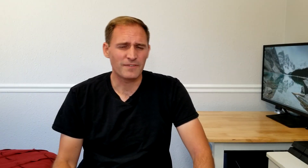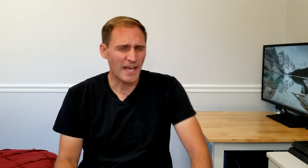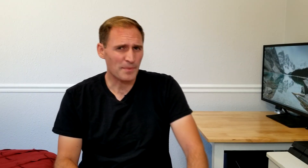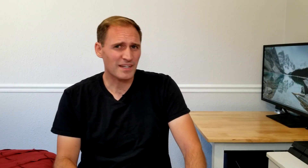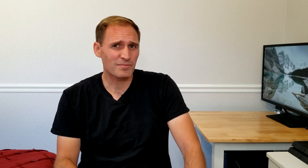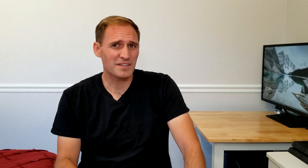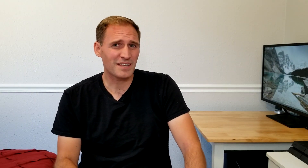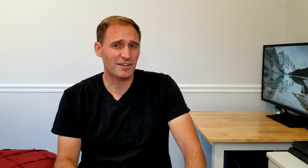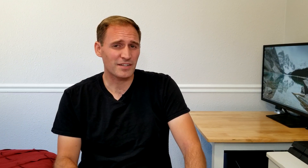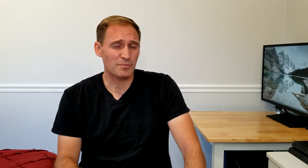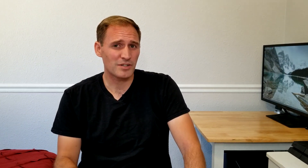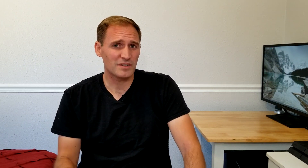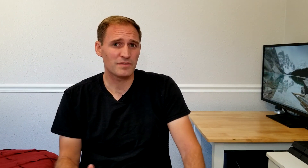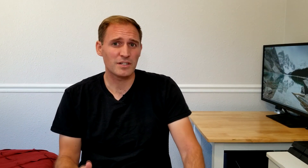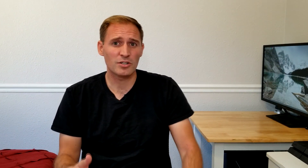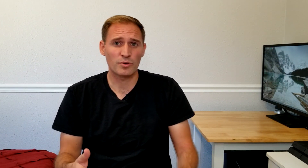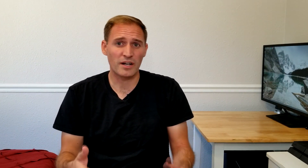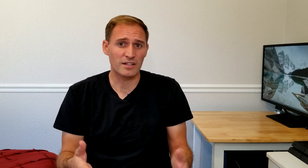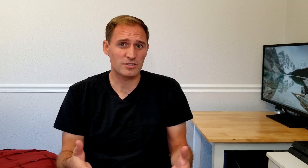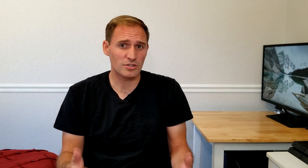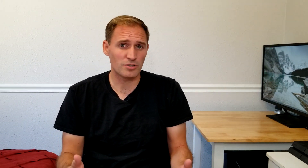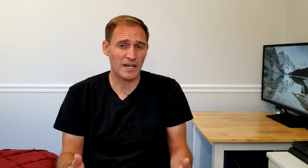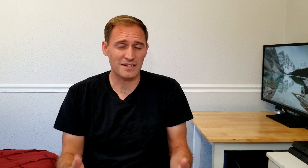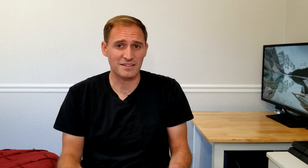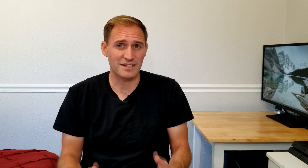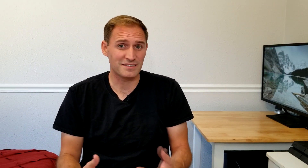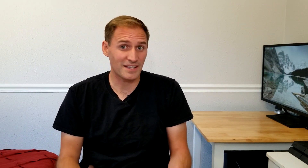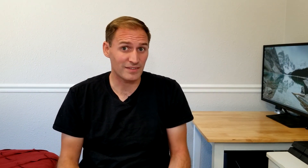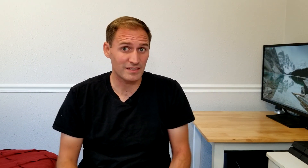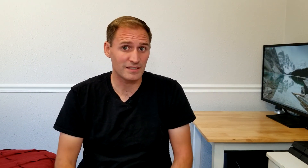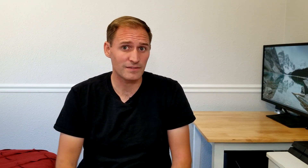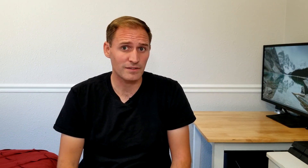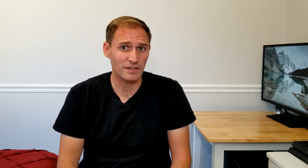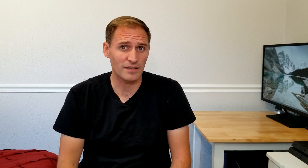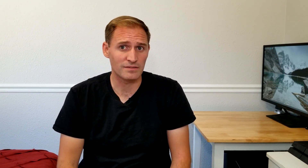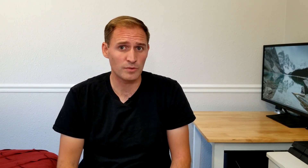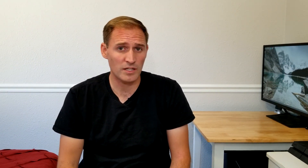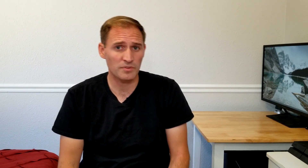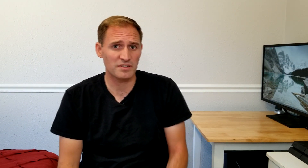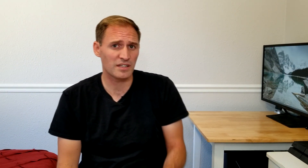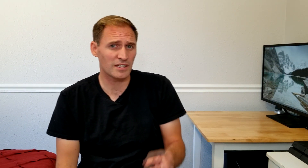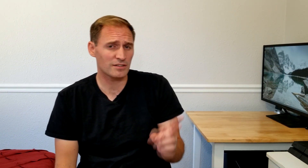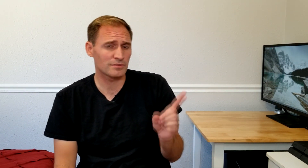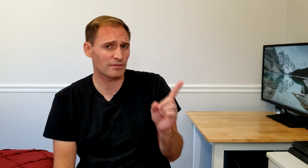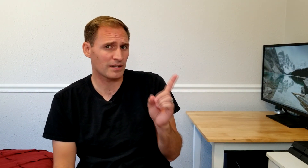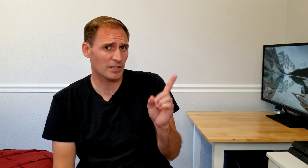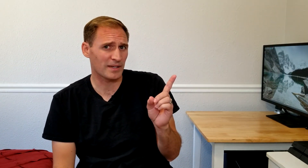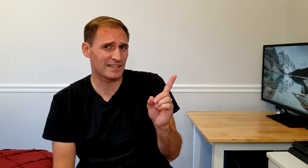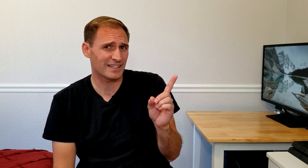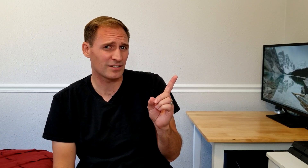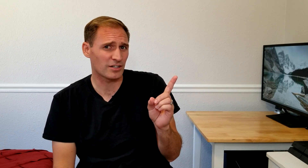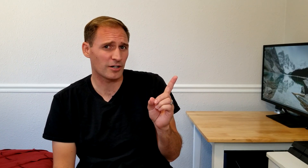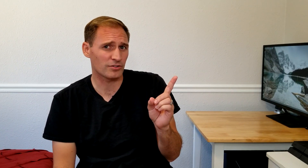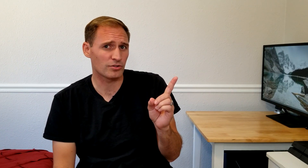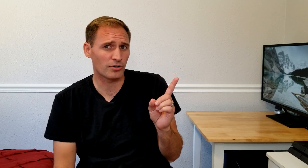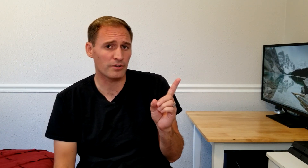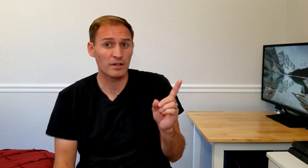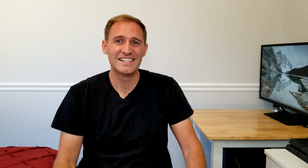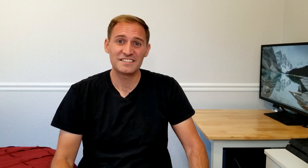If you have happened to miss out on the previous video where I show you how to sign 17 different zoo animals, you can get to it right now by clicking the card in the corner.